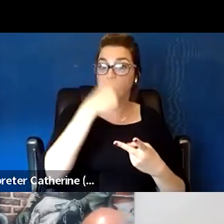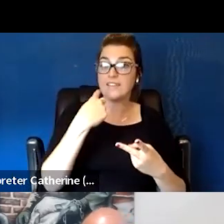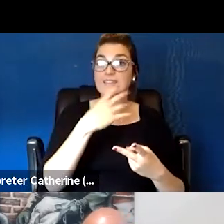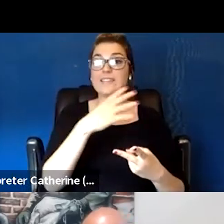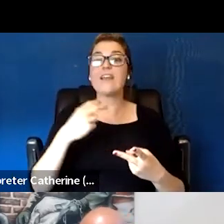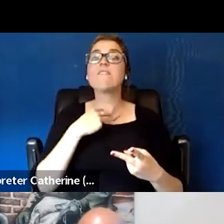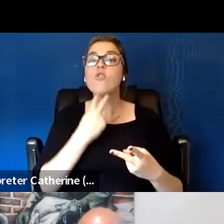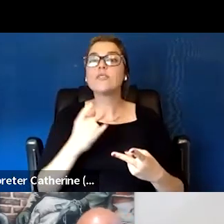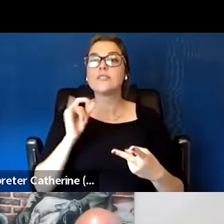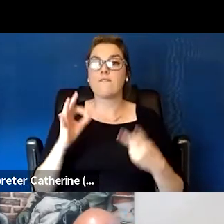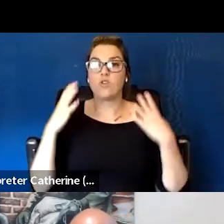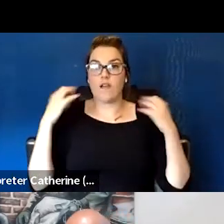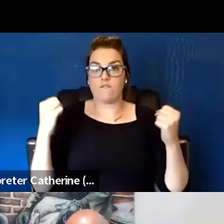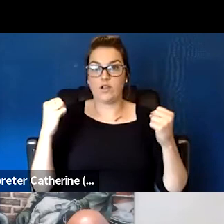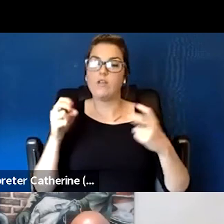most of the trainings we've talked about.